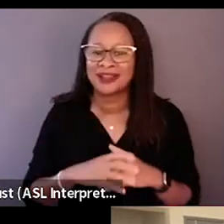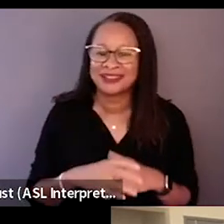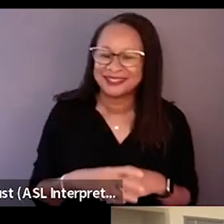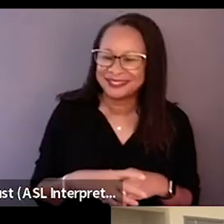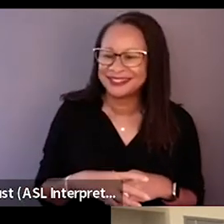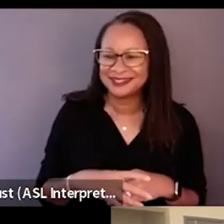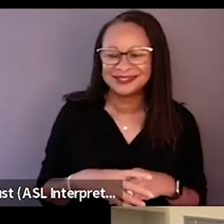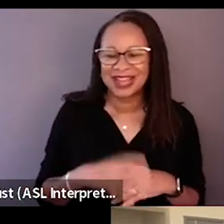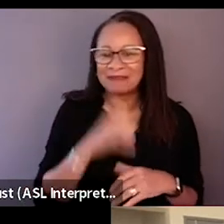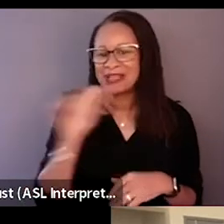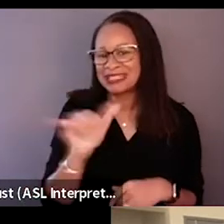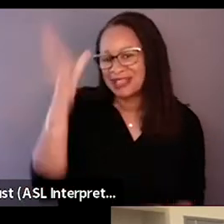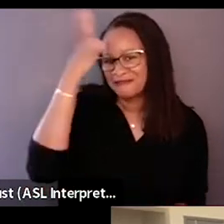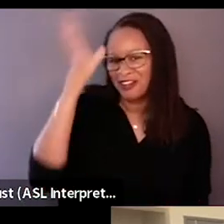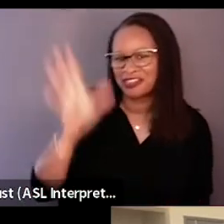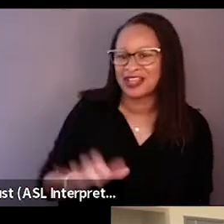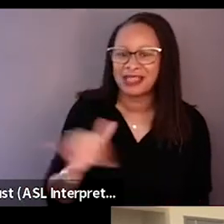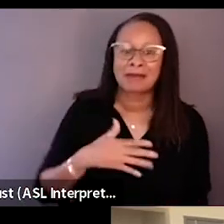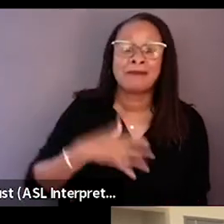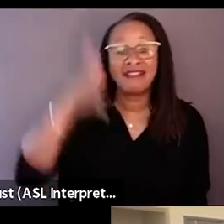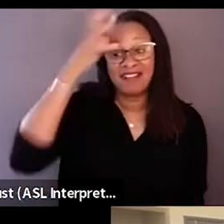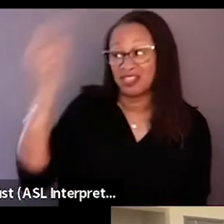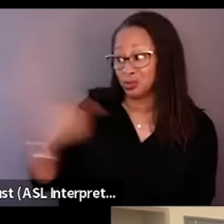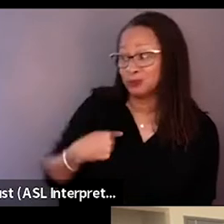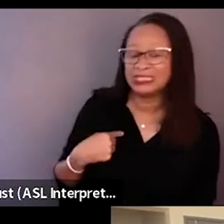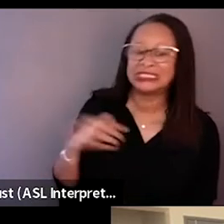I'm not the same fathers like my father to me. How is that?